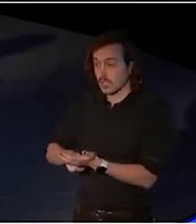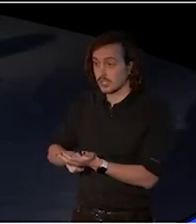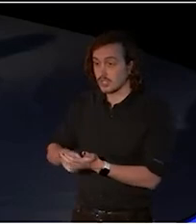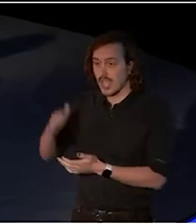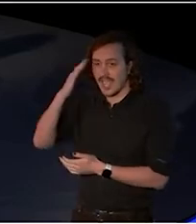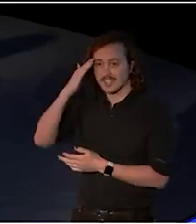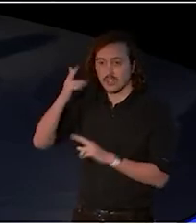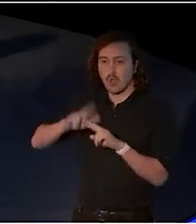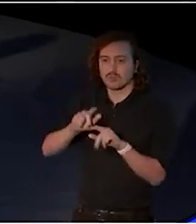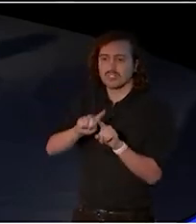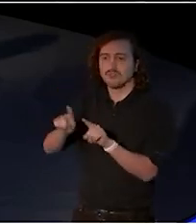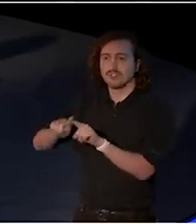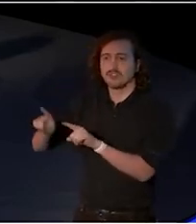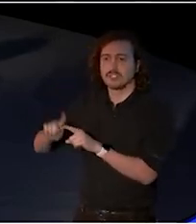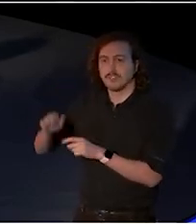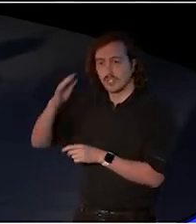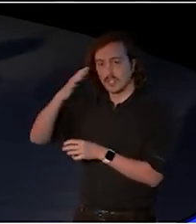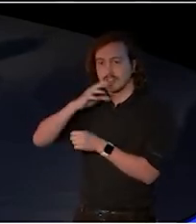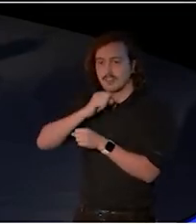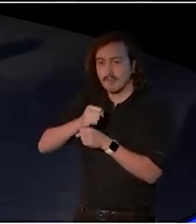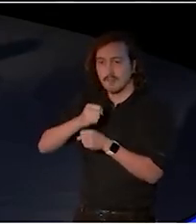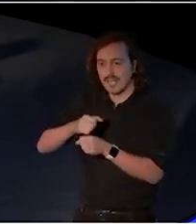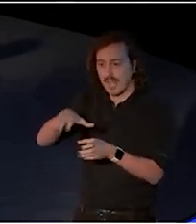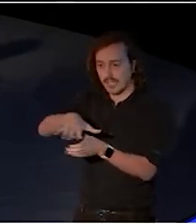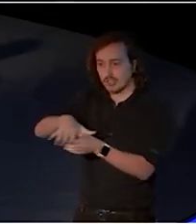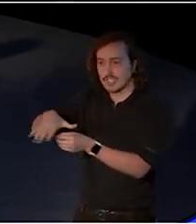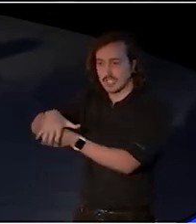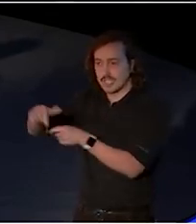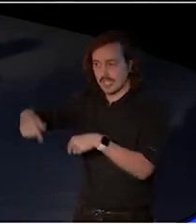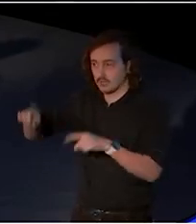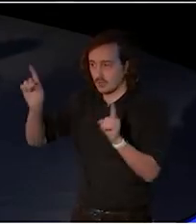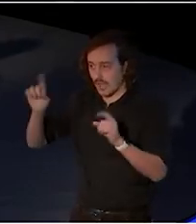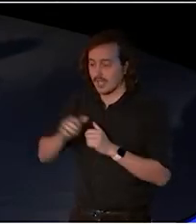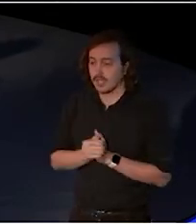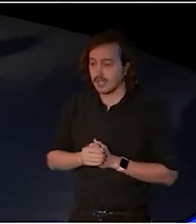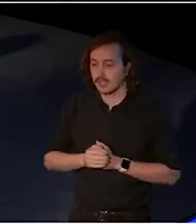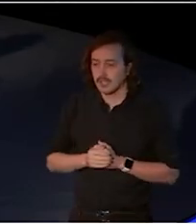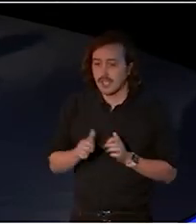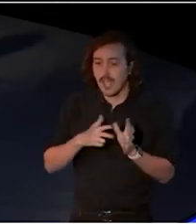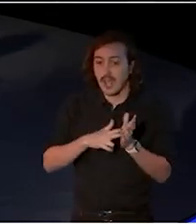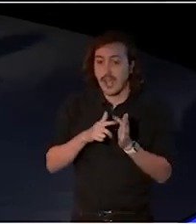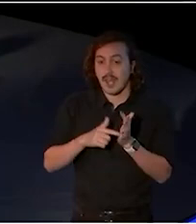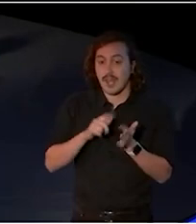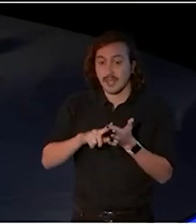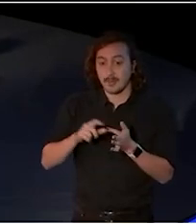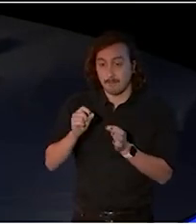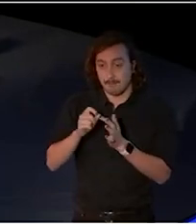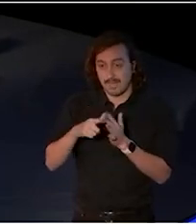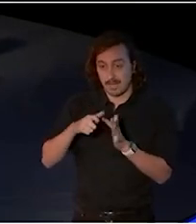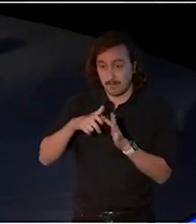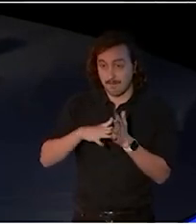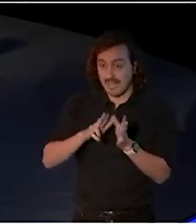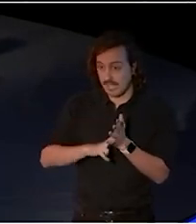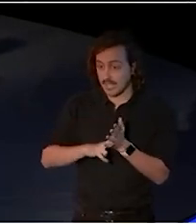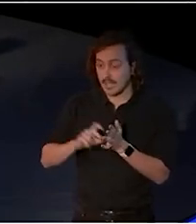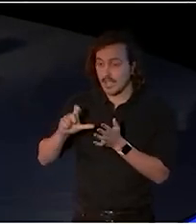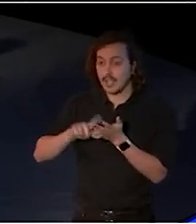of government agencies who are here today. Annette Pittman, CEO of Creative New South Wales. Claire Febey, CEO of Creative Victoria.